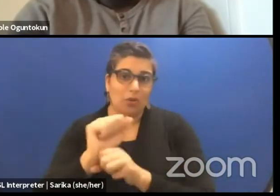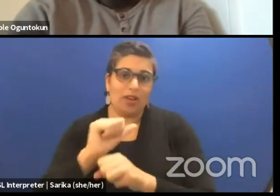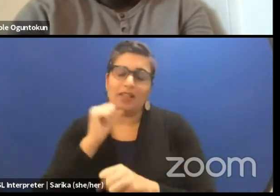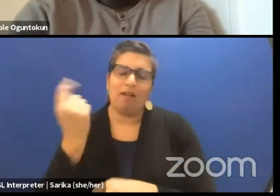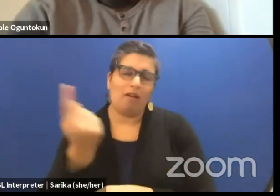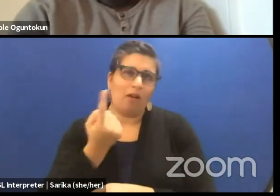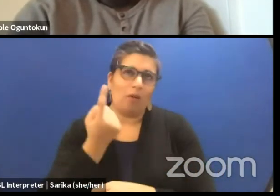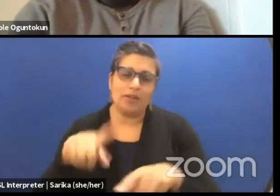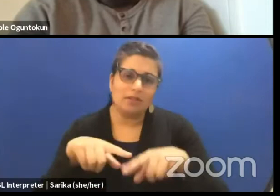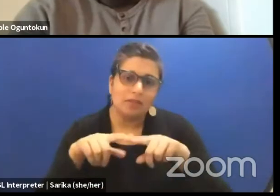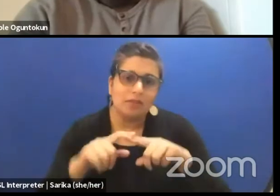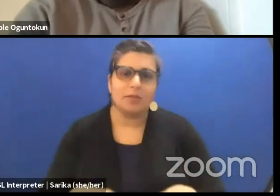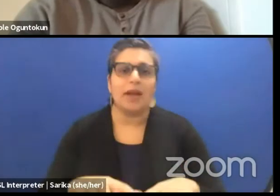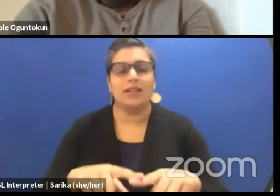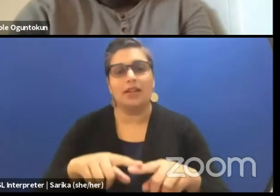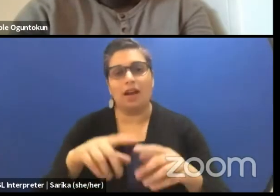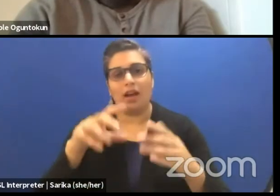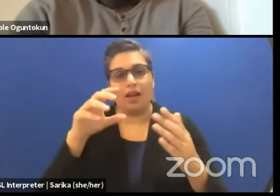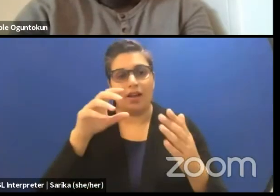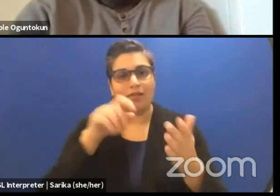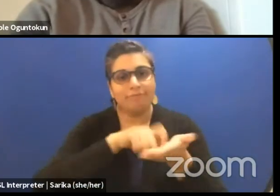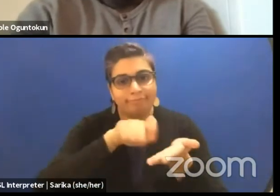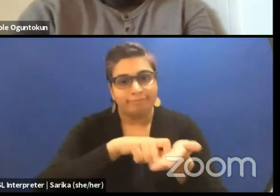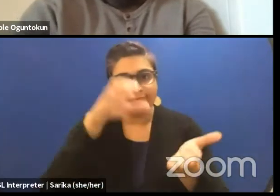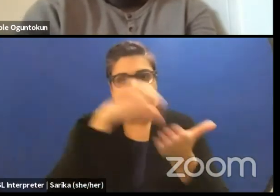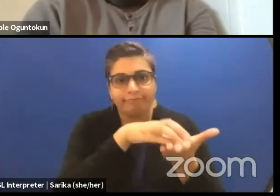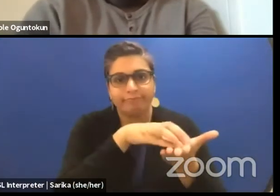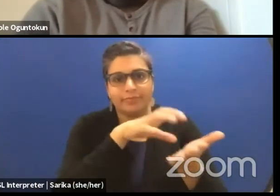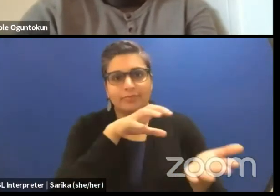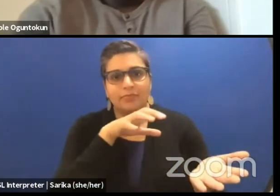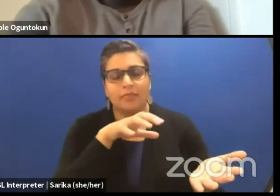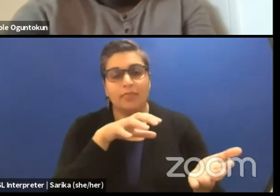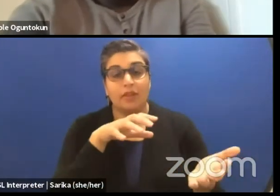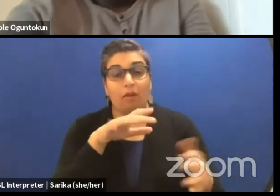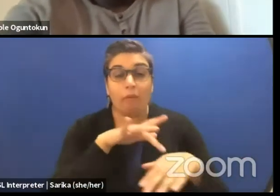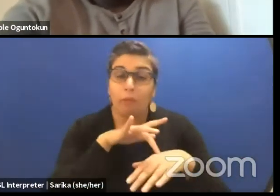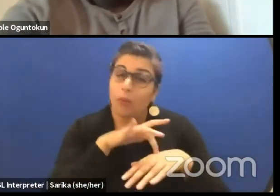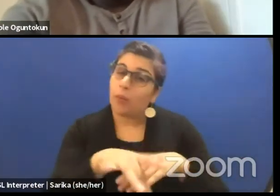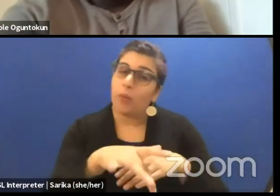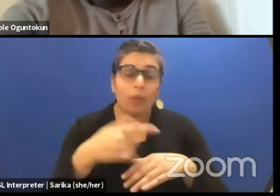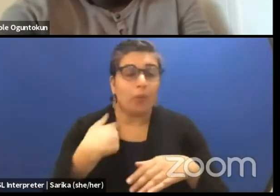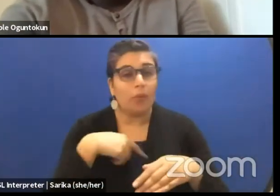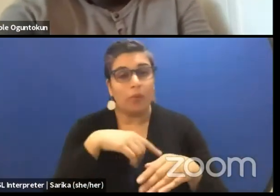depend on text. So very early on we defined dramaturgy for ourselves